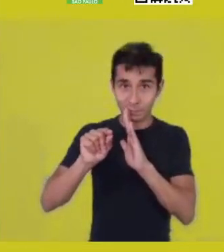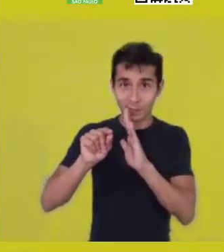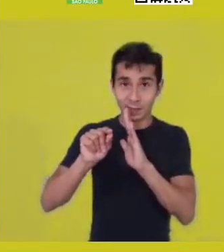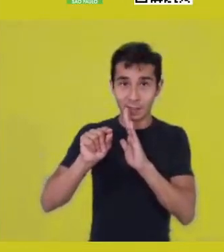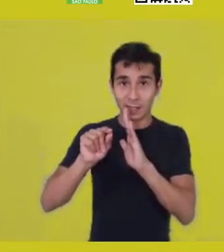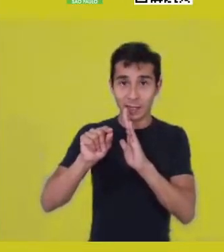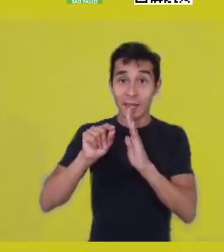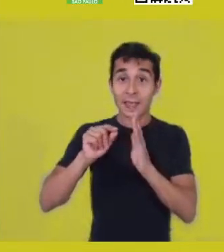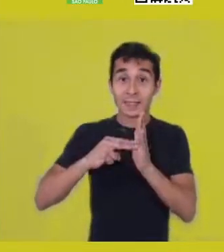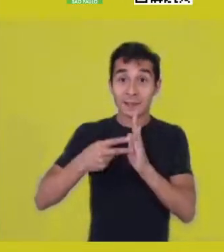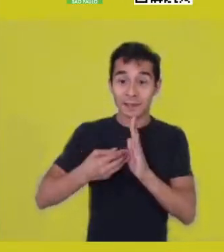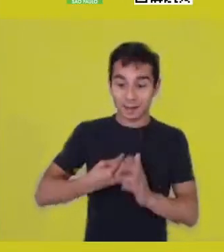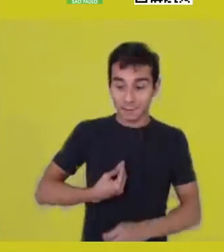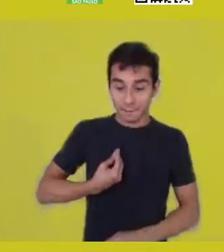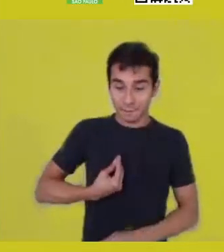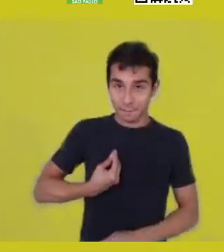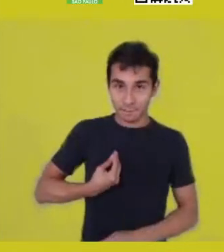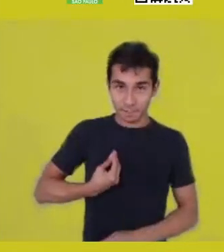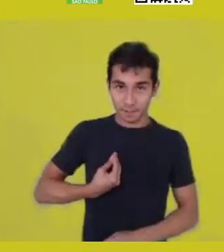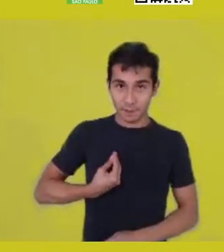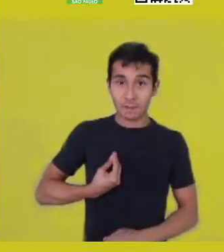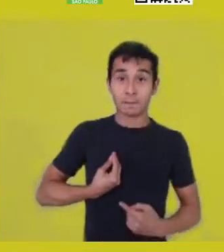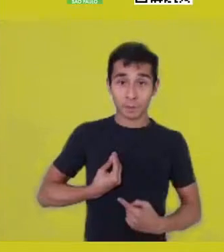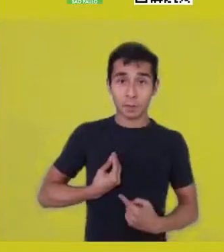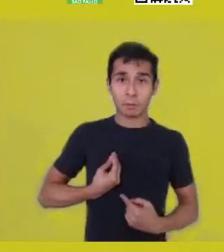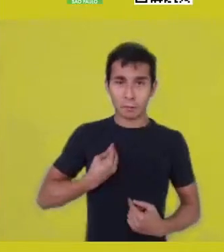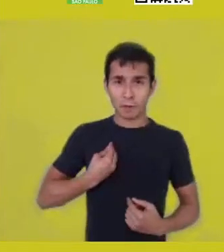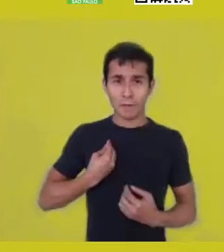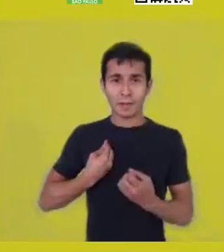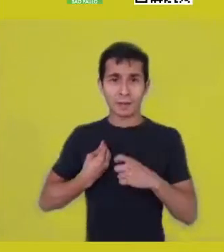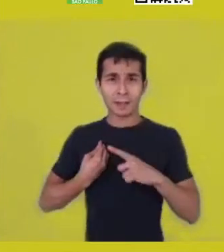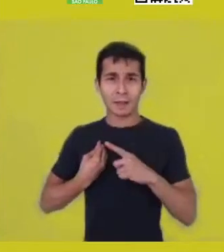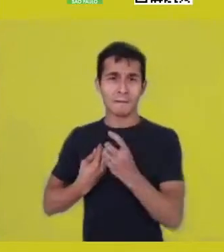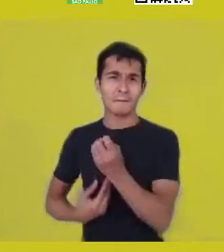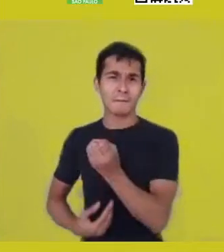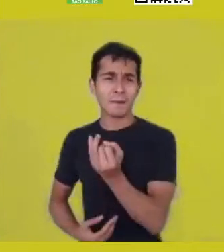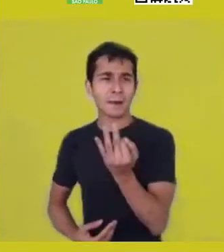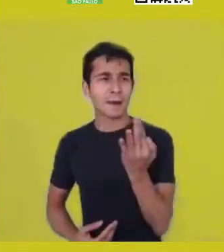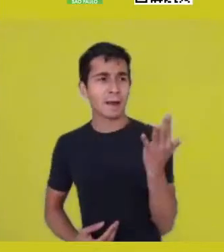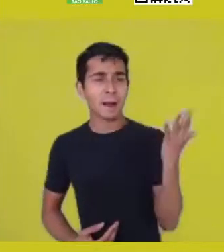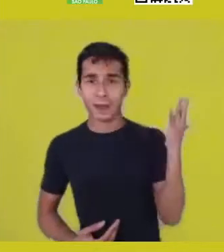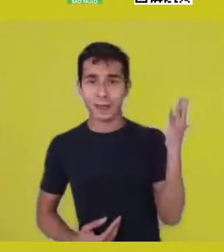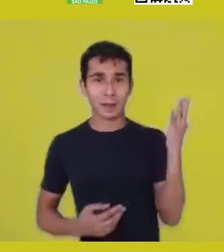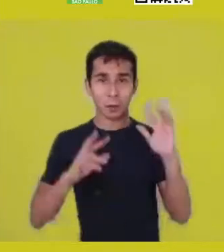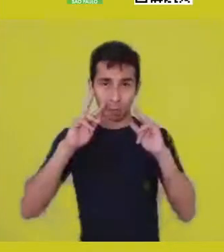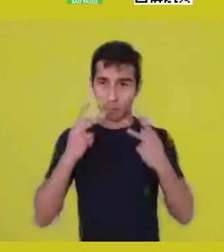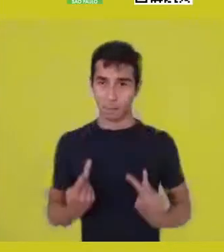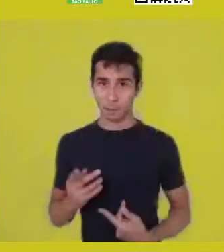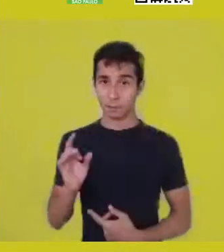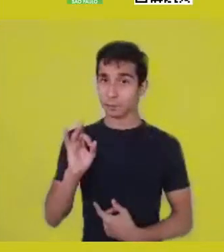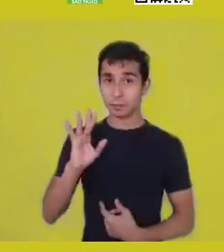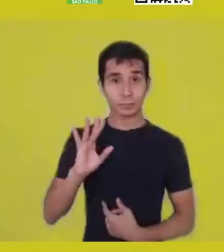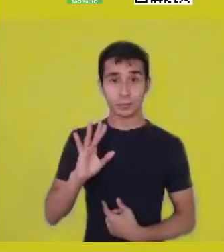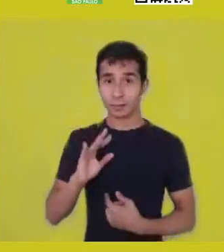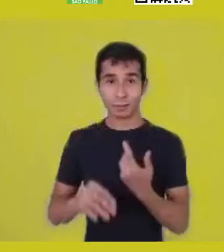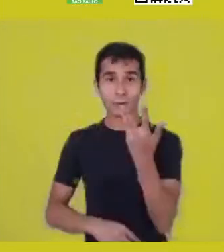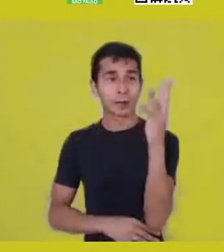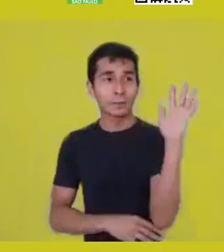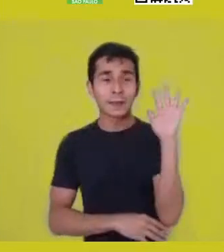the living elements, because you always see the concepts of life in conversation with nature, with the animals.